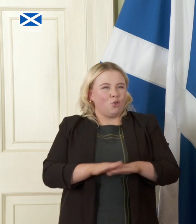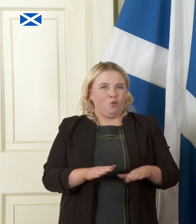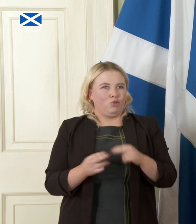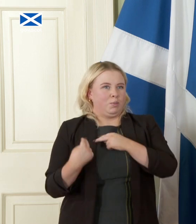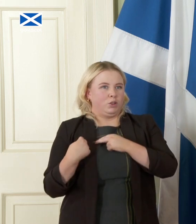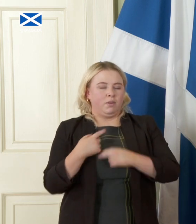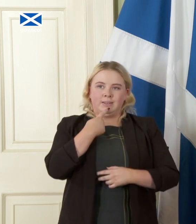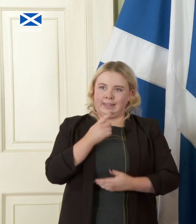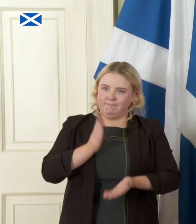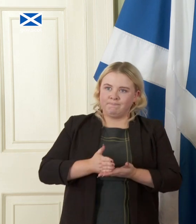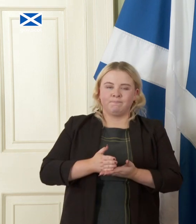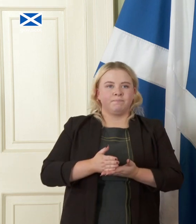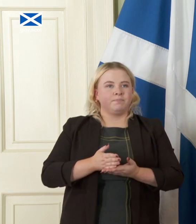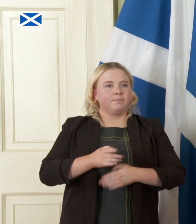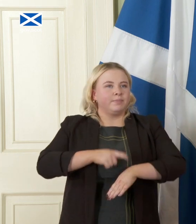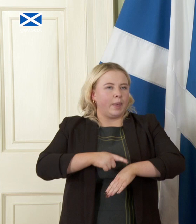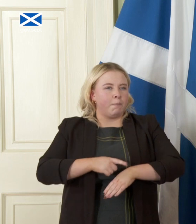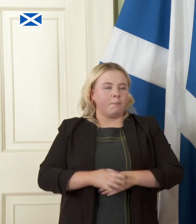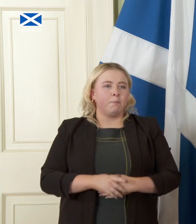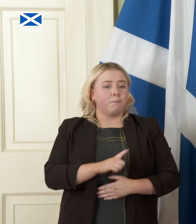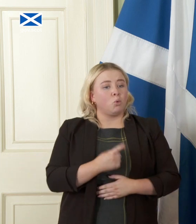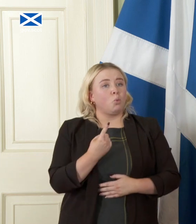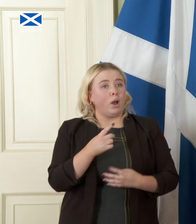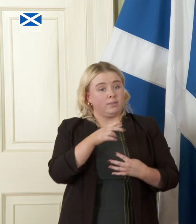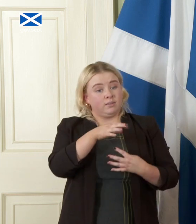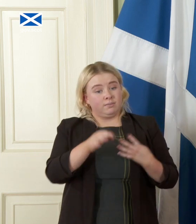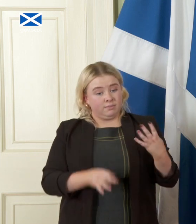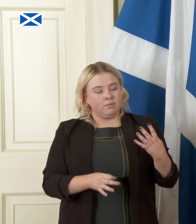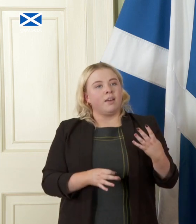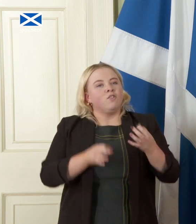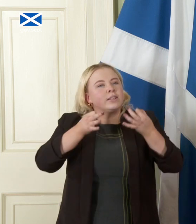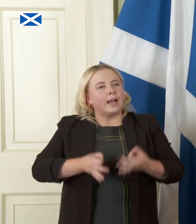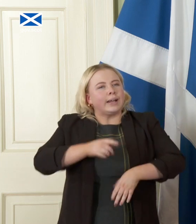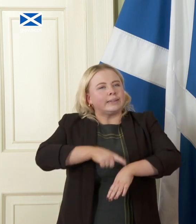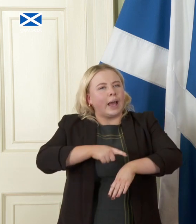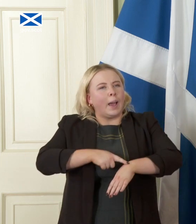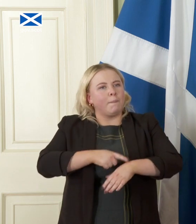because one of the criteria for the exact time at which that move is made would be the overall